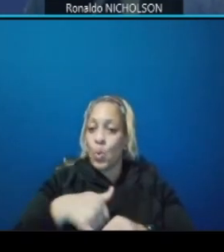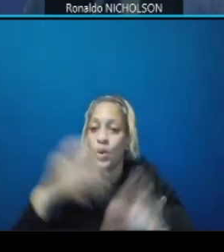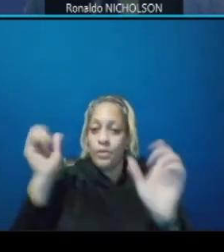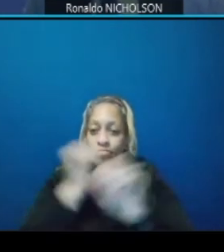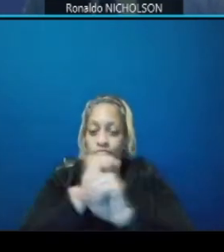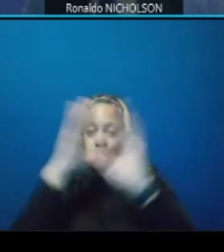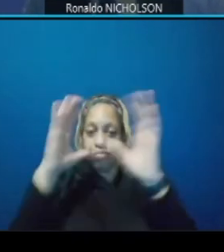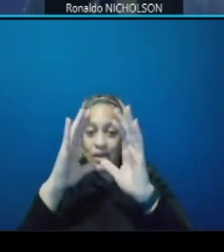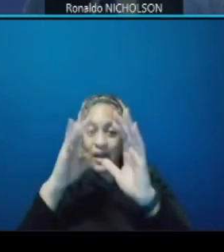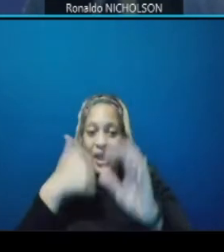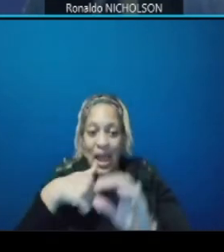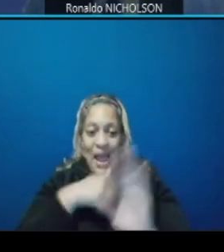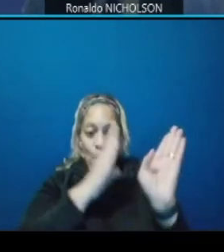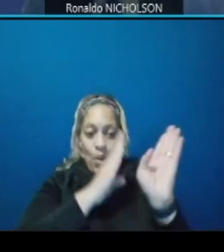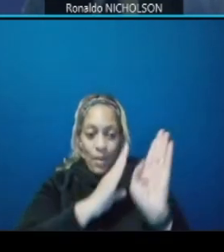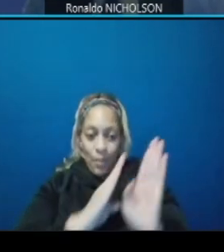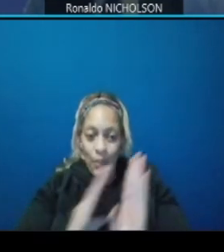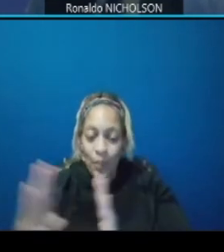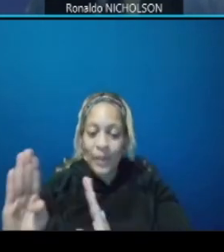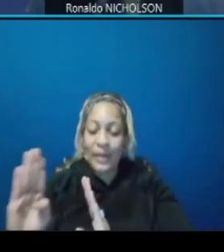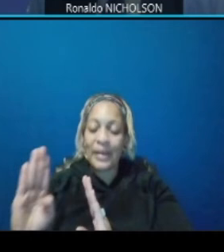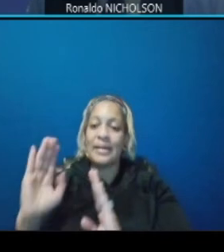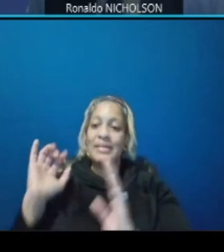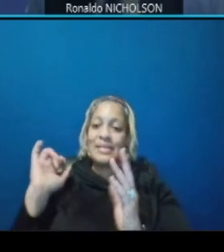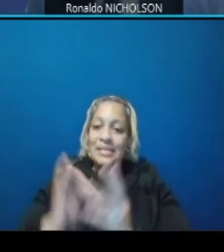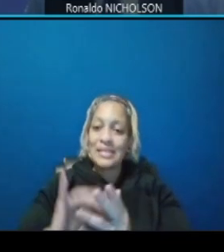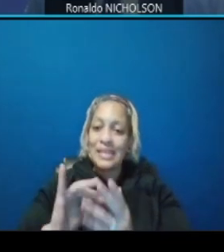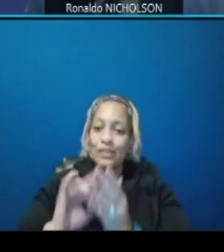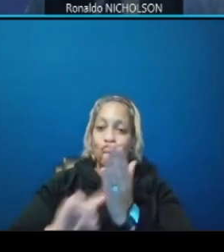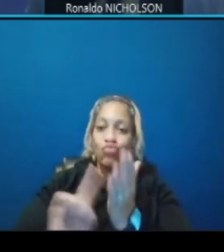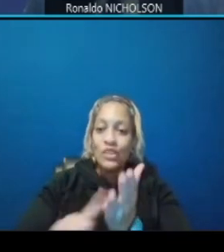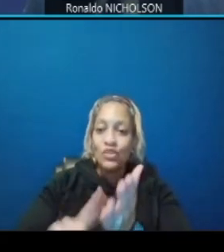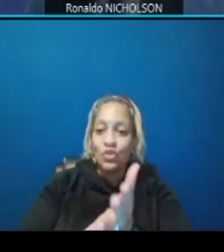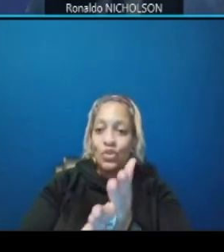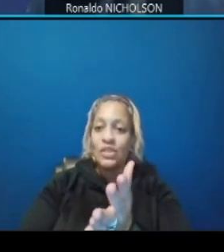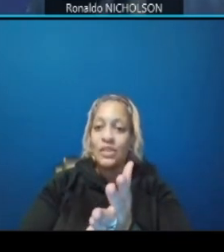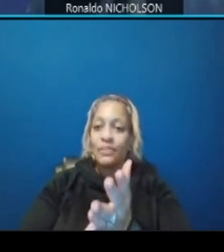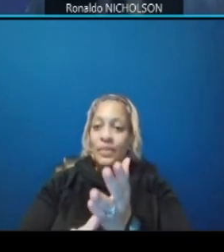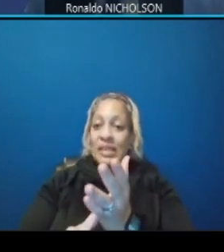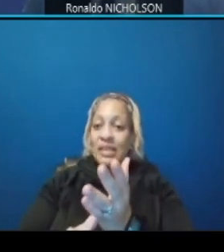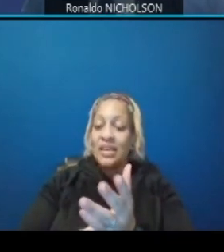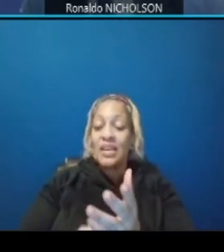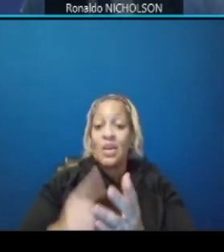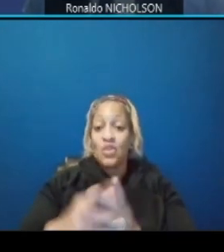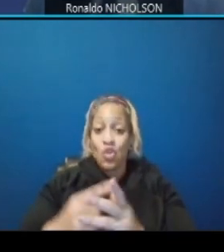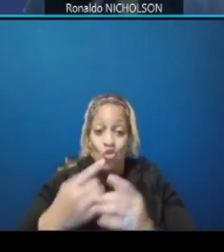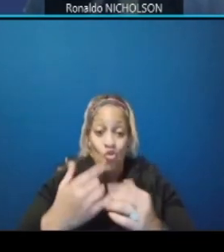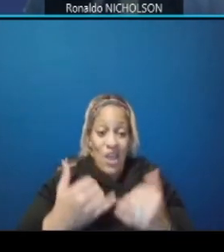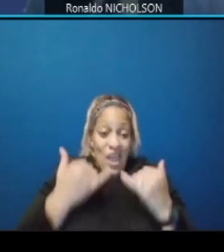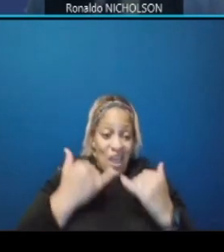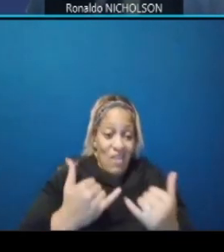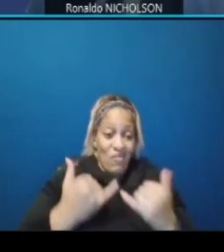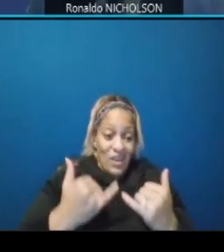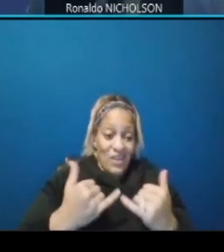is feasible for construction what is is is actual how the contractor will build a job